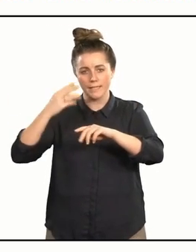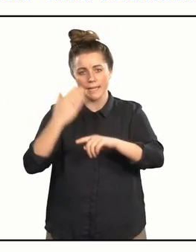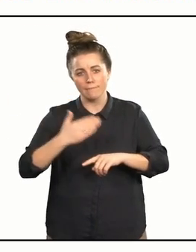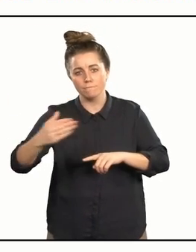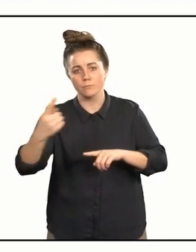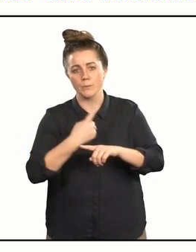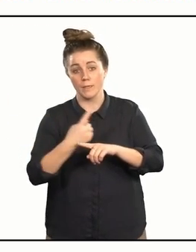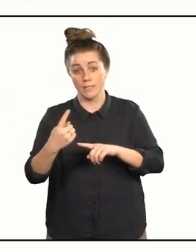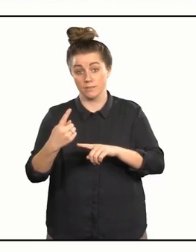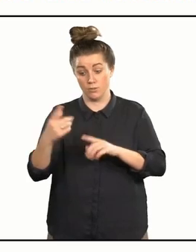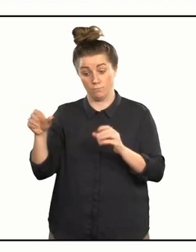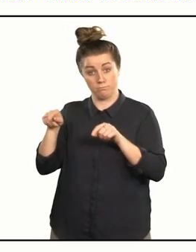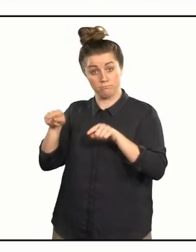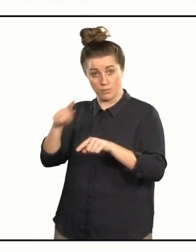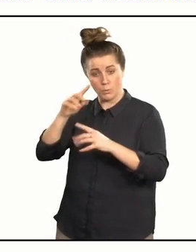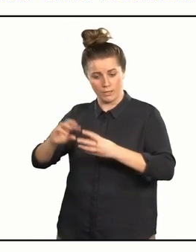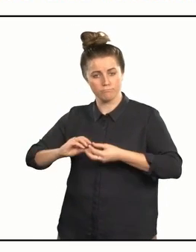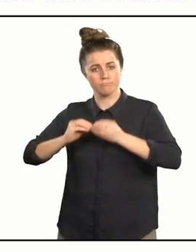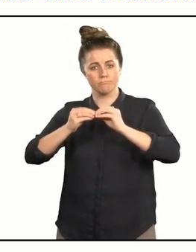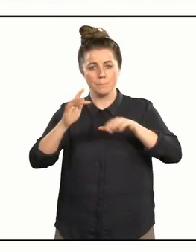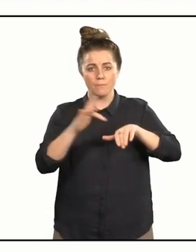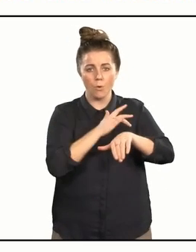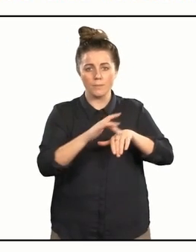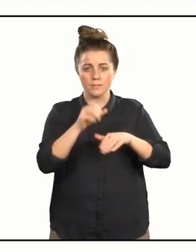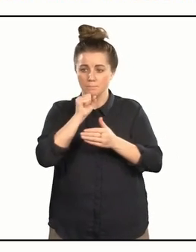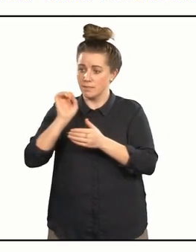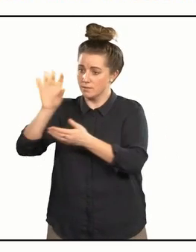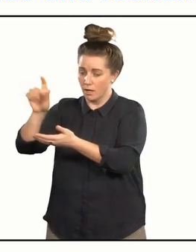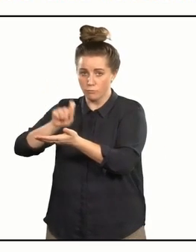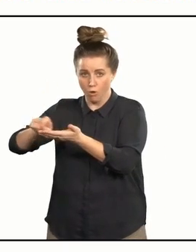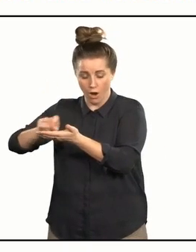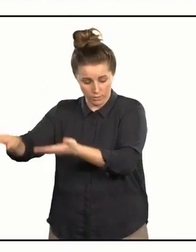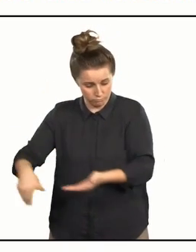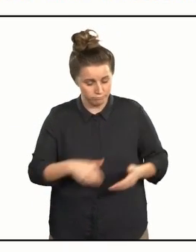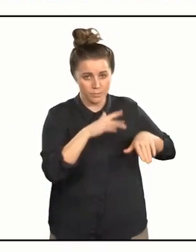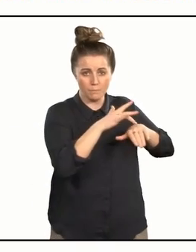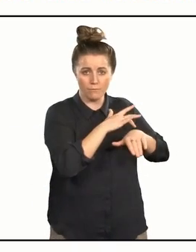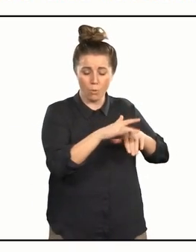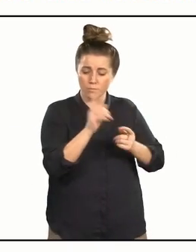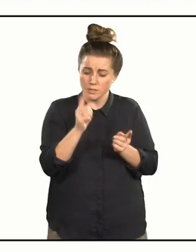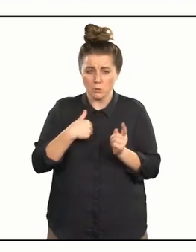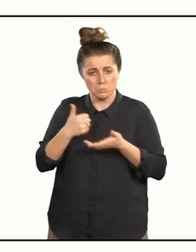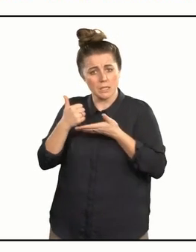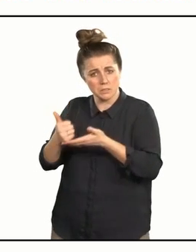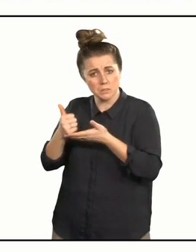As a result of that we're able to put together performances that the men write themselves sometimes with my assistants.